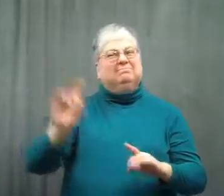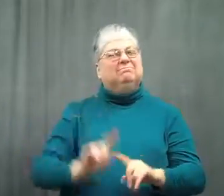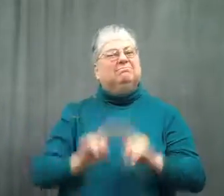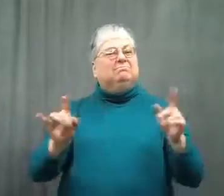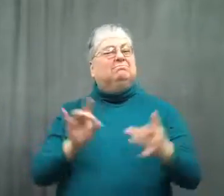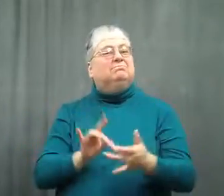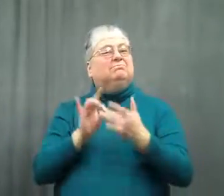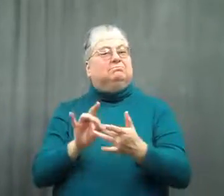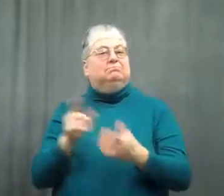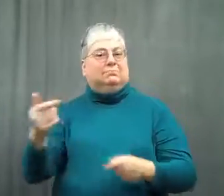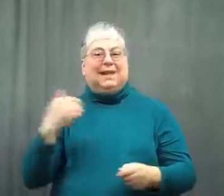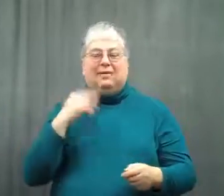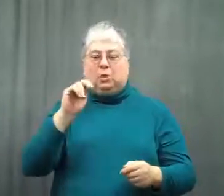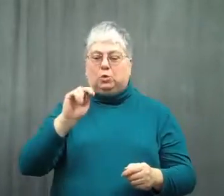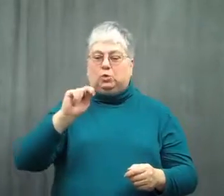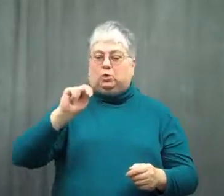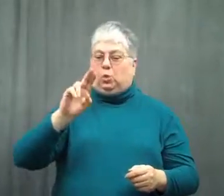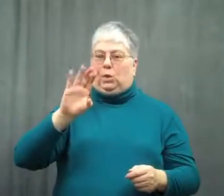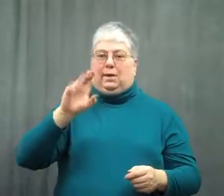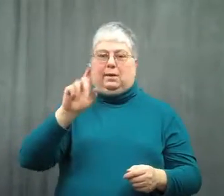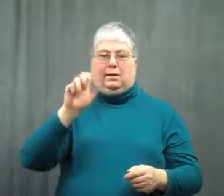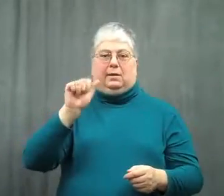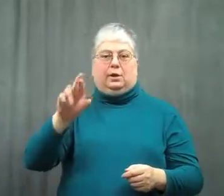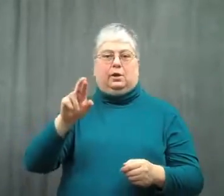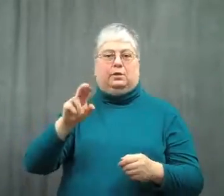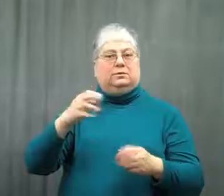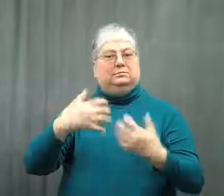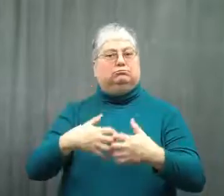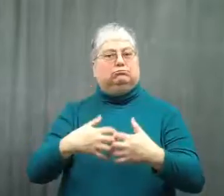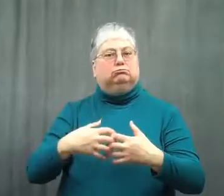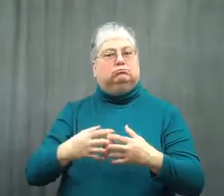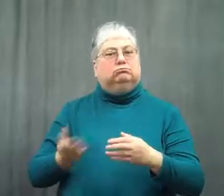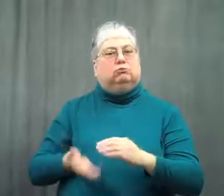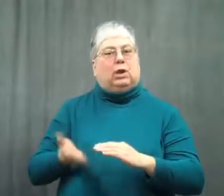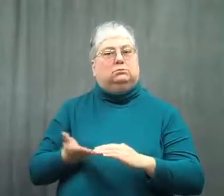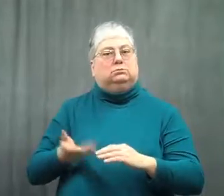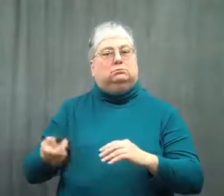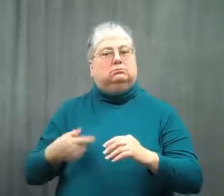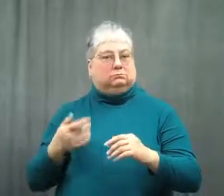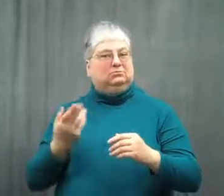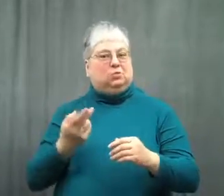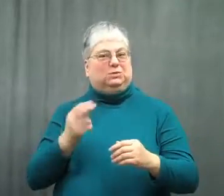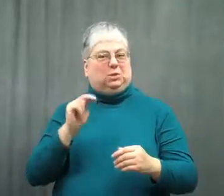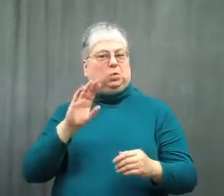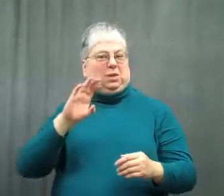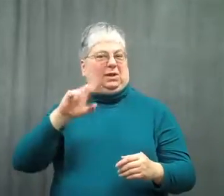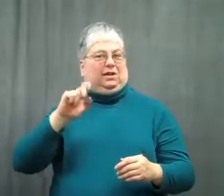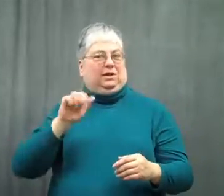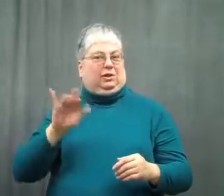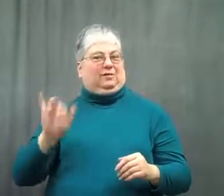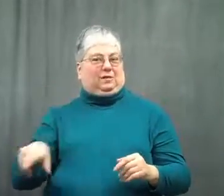This big ship is unique in that it is propelled by nuclear power.